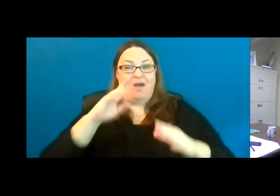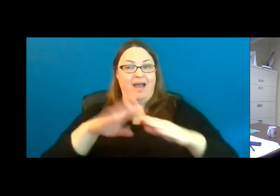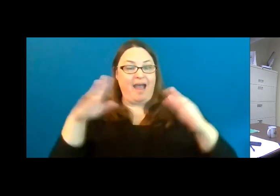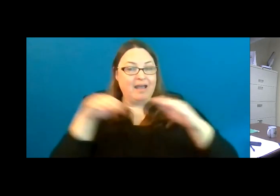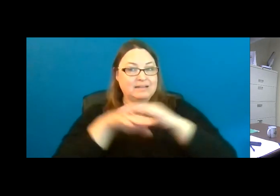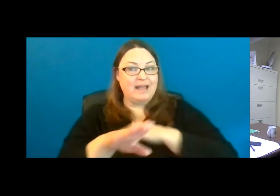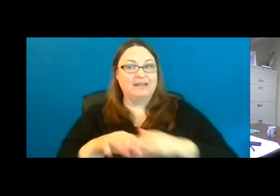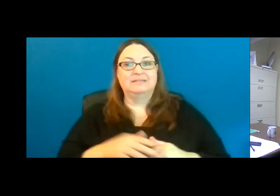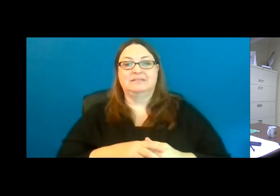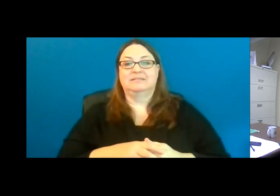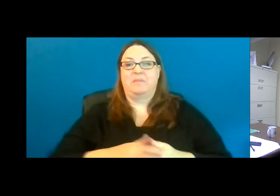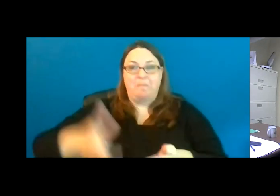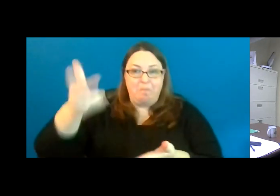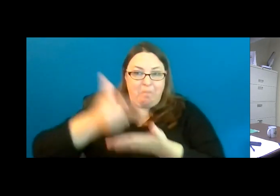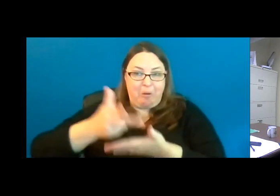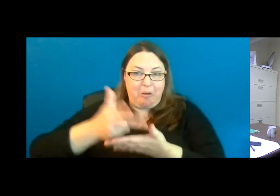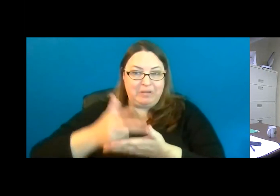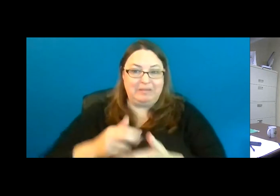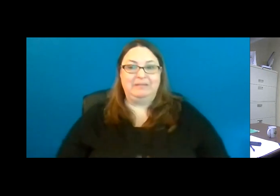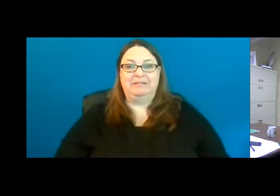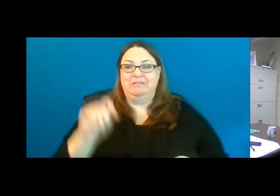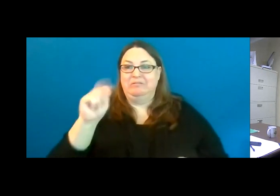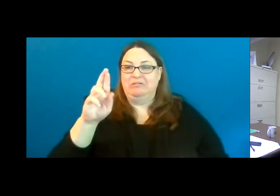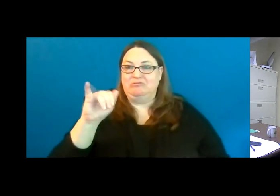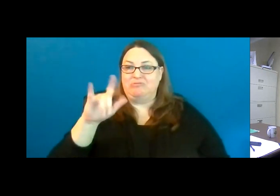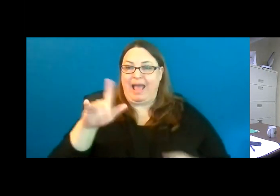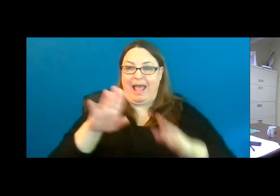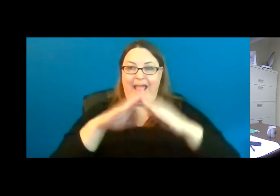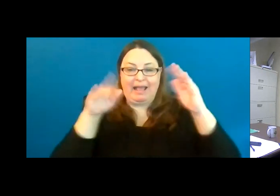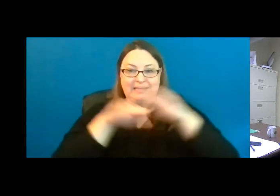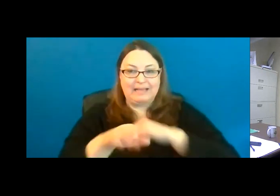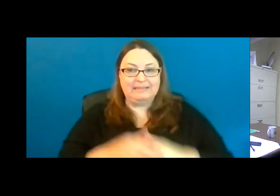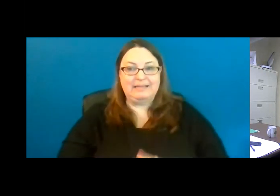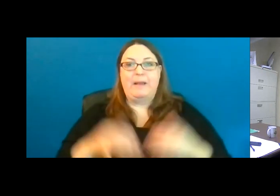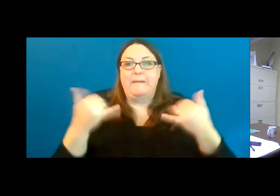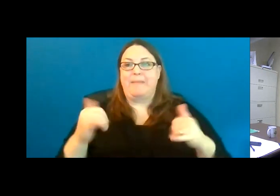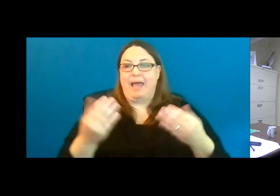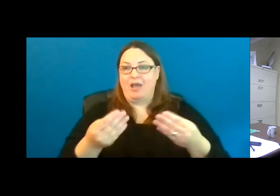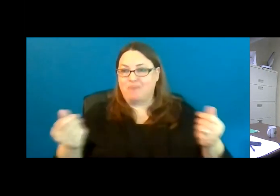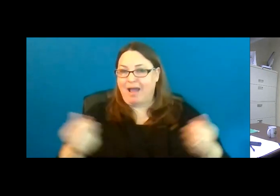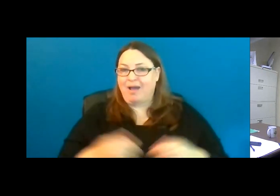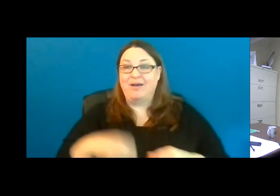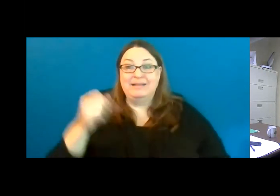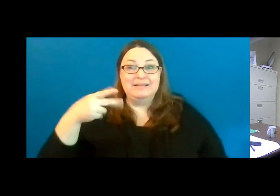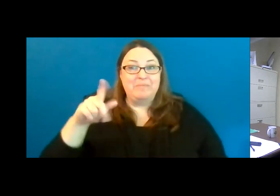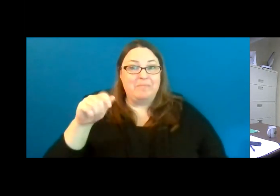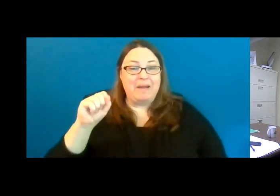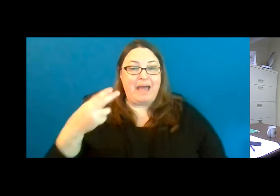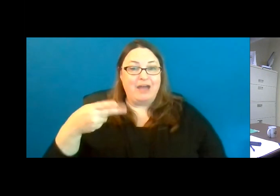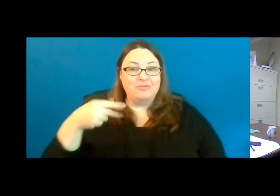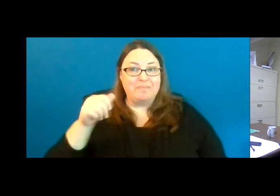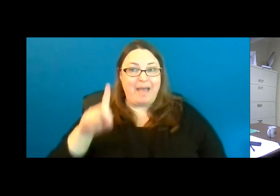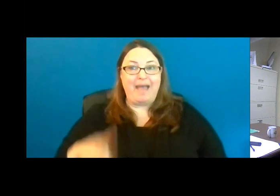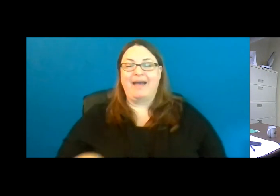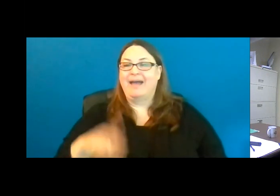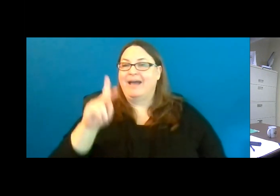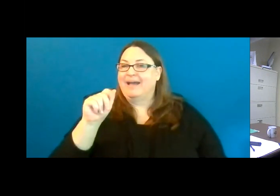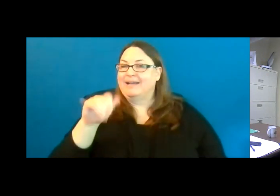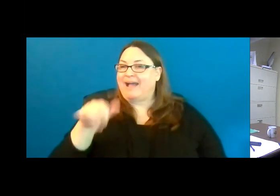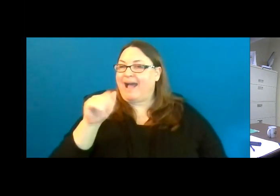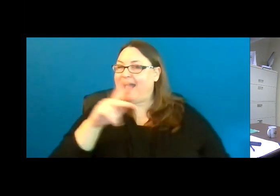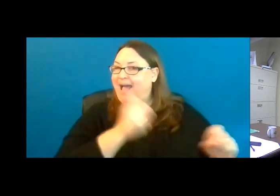parking, trail access, playgrounds, splash pads, kayak launches and restroom facilities.